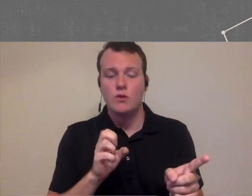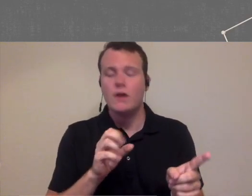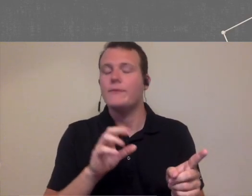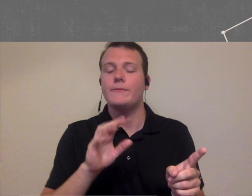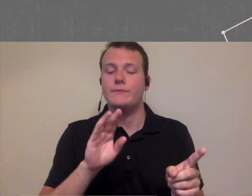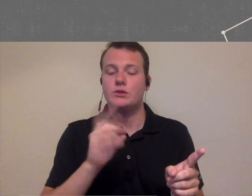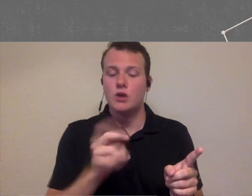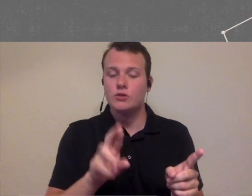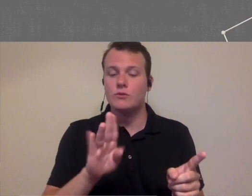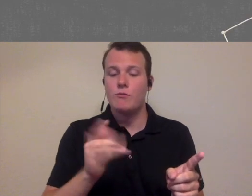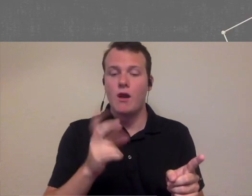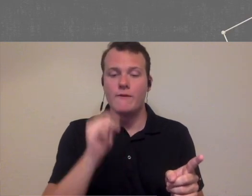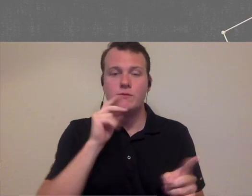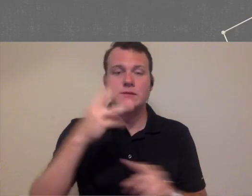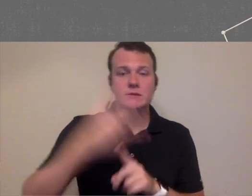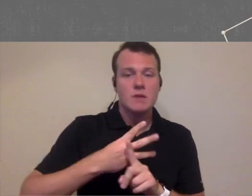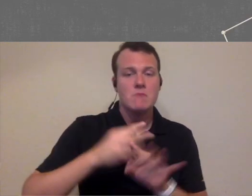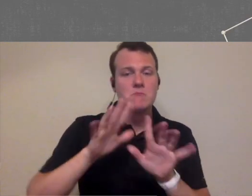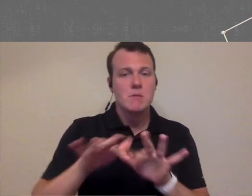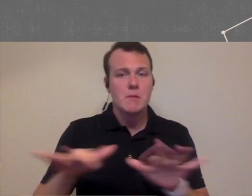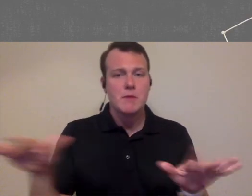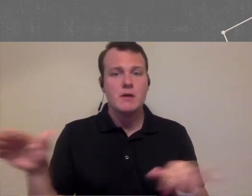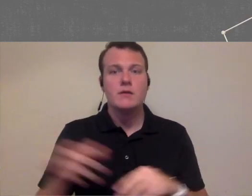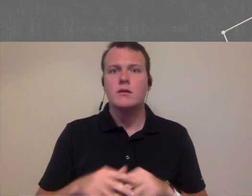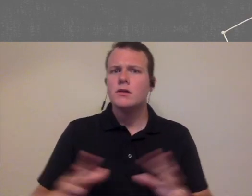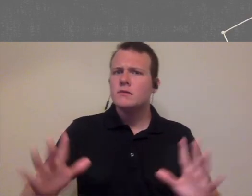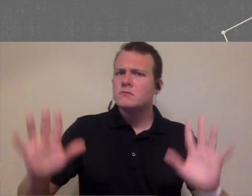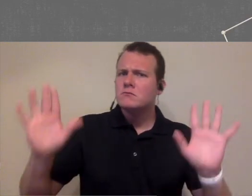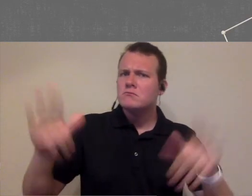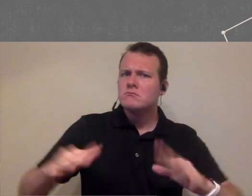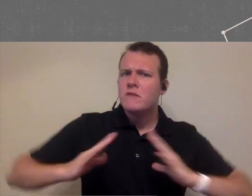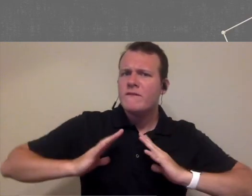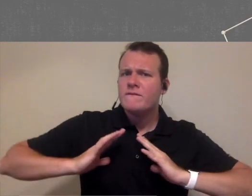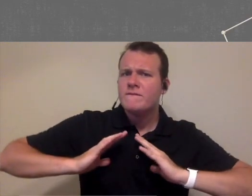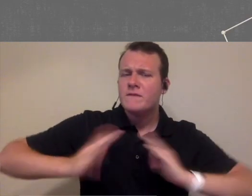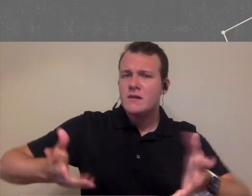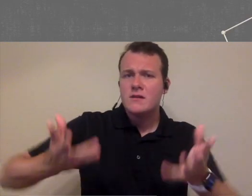for six months a career whatever and blah blah blah and it was fine it was